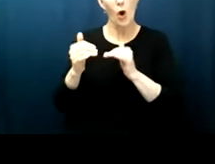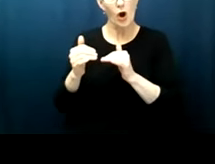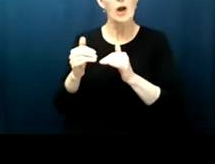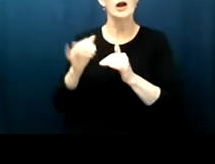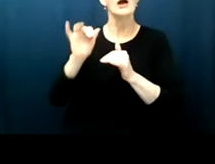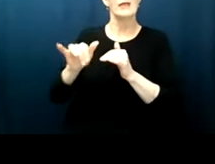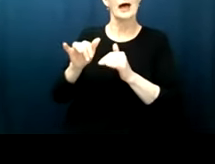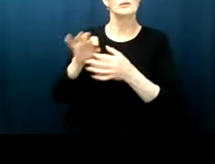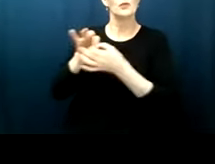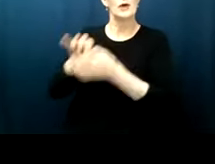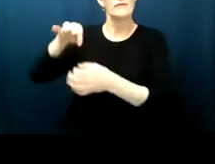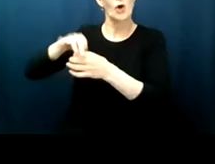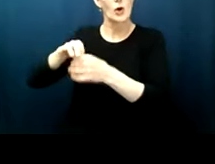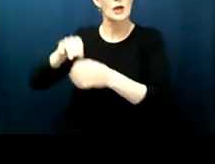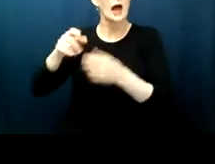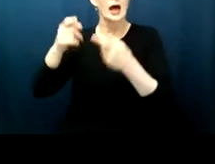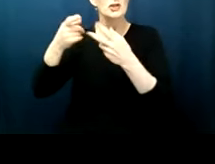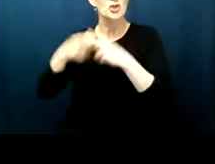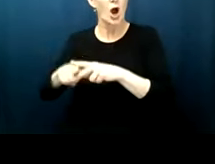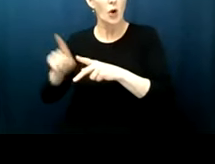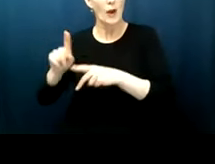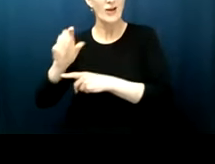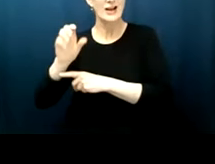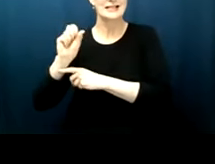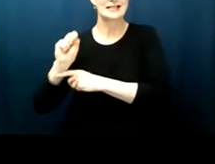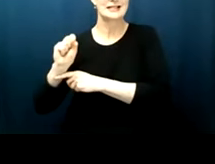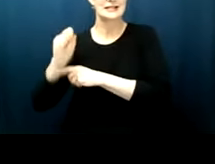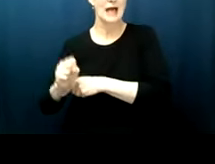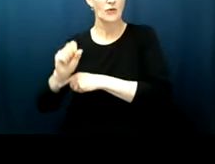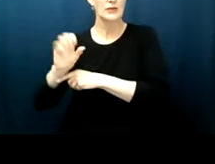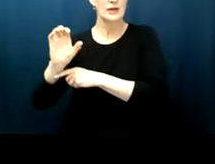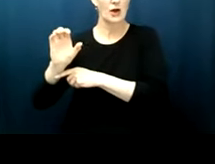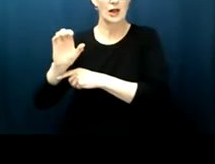had more african-american residents than white residents the greatest fear by the white minority